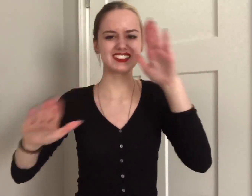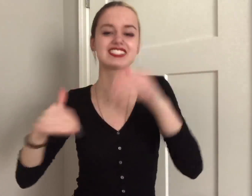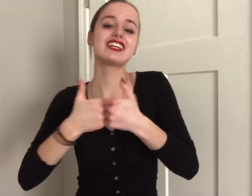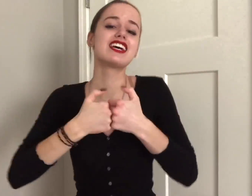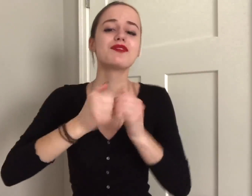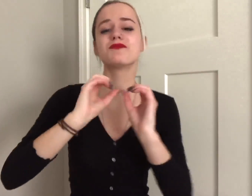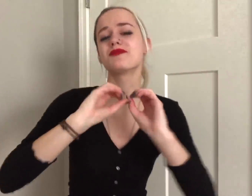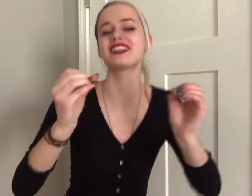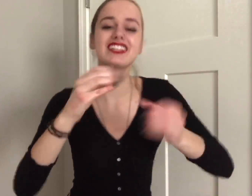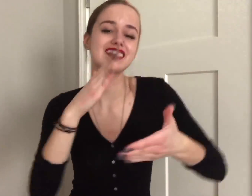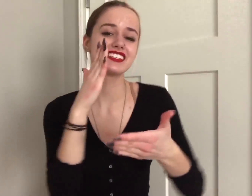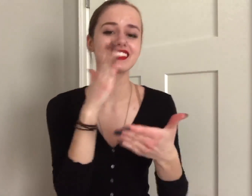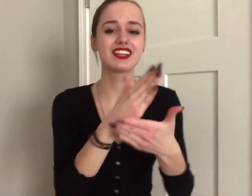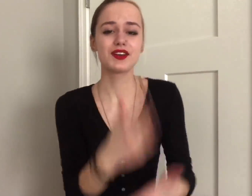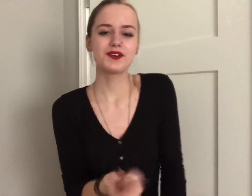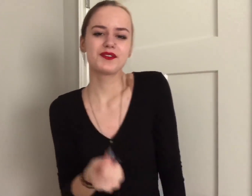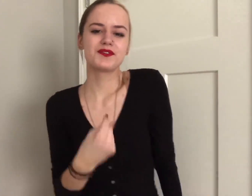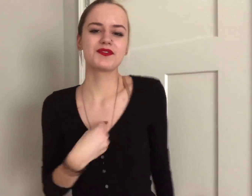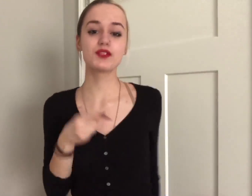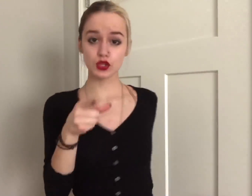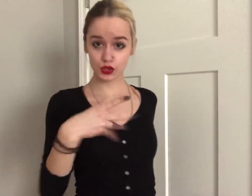baby there's nothing holding me back